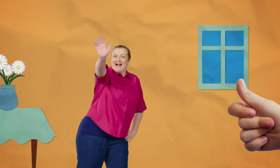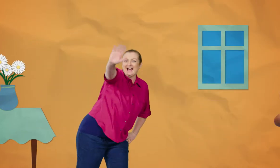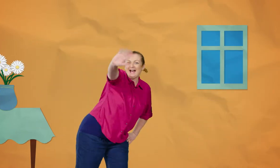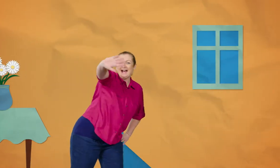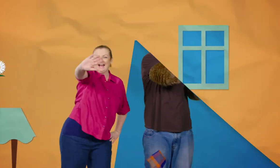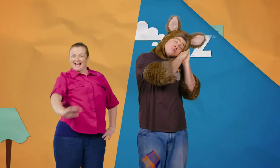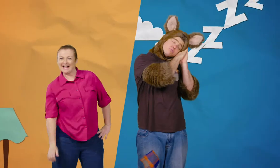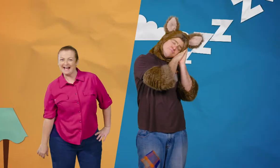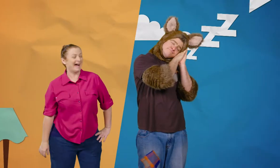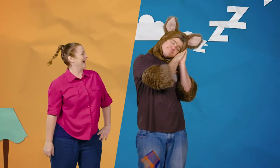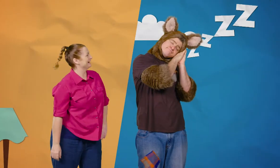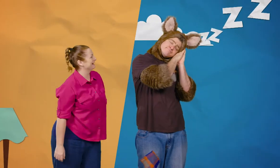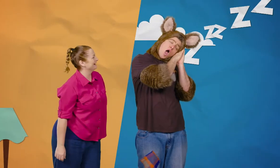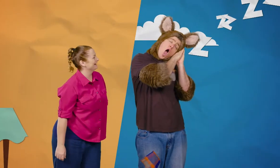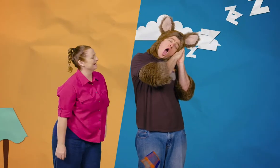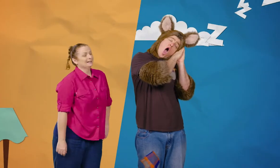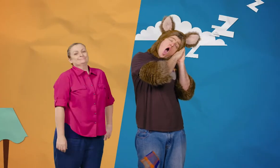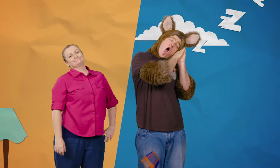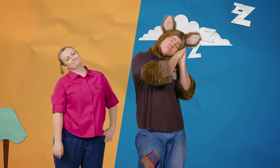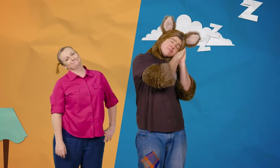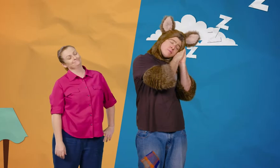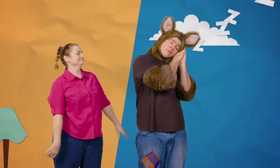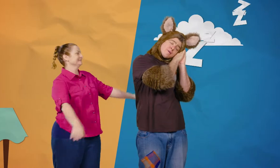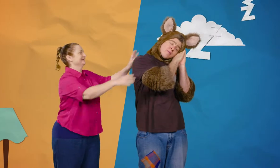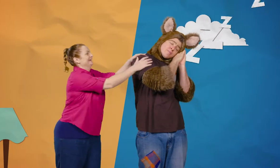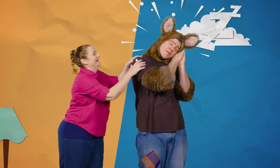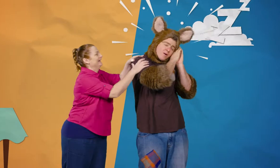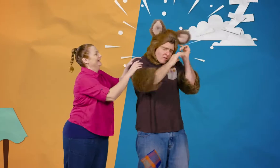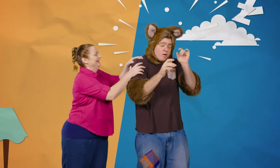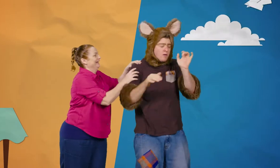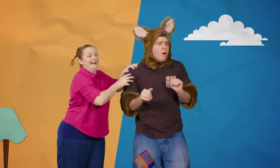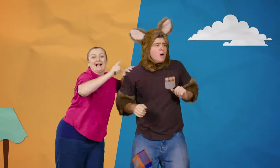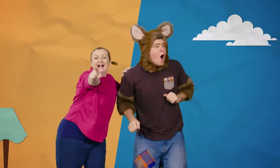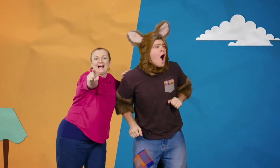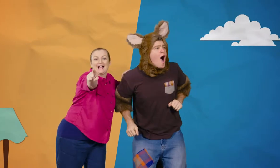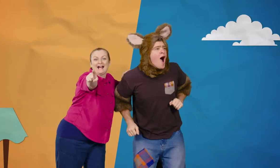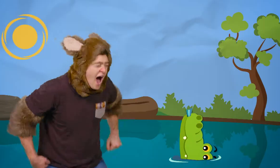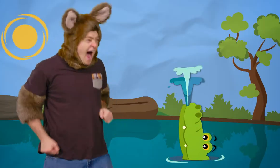Hello. Hmm. Huh? Look!